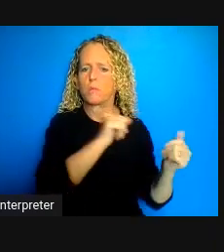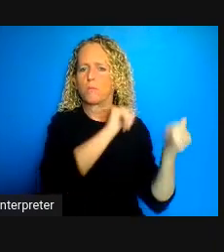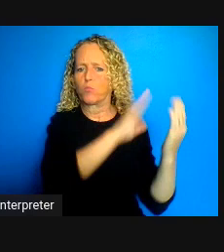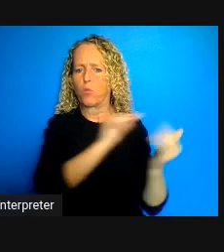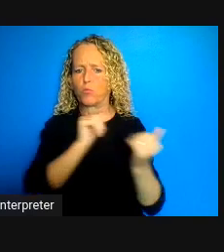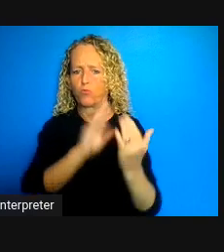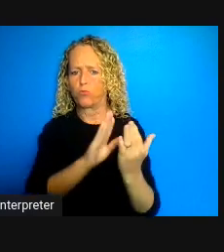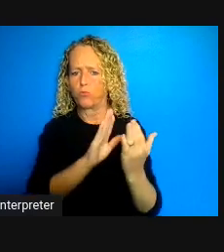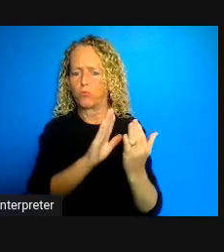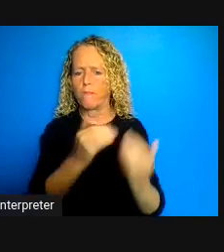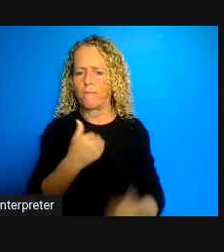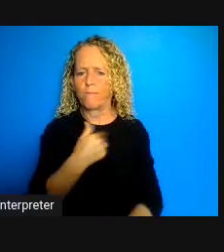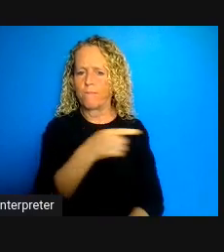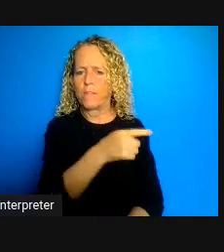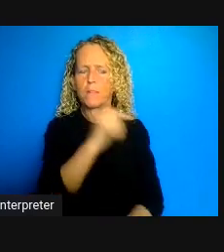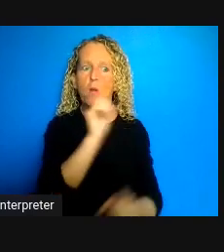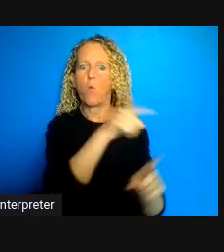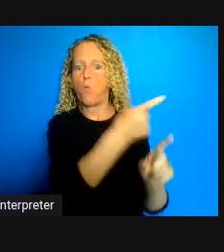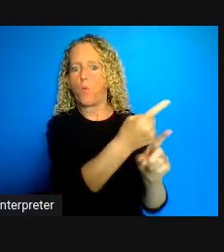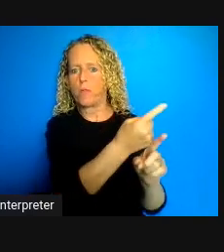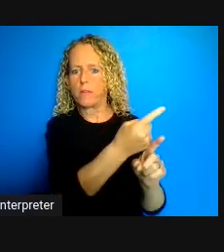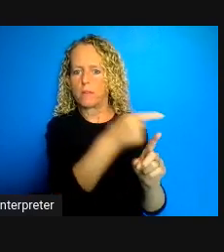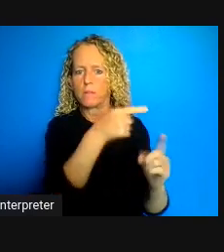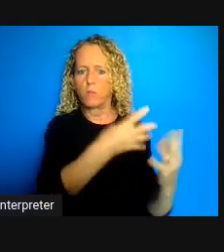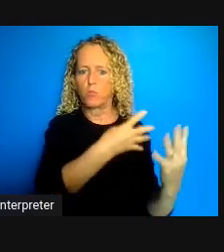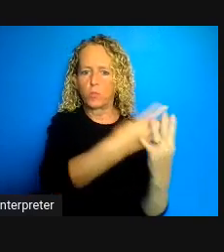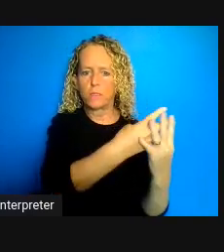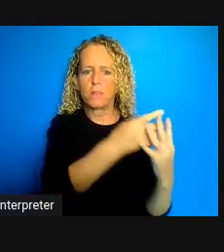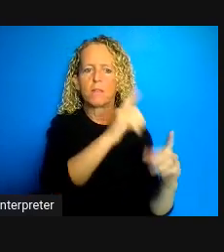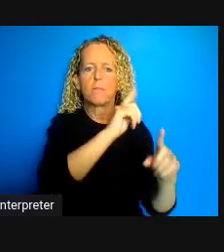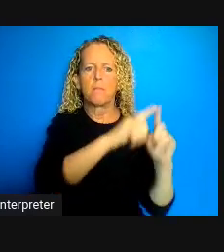not only typical to prisons but to any congregate living space is to depopulate